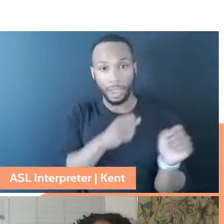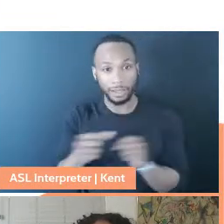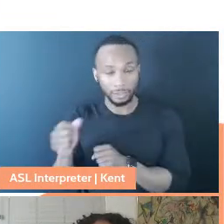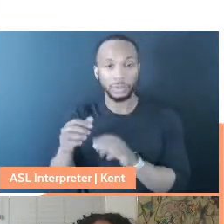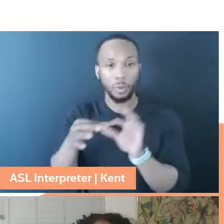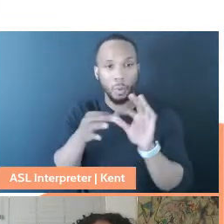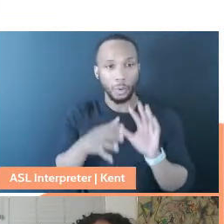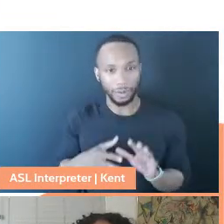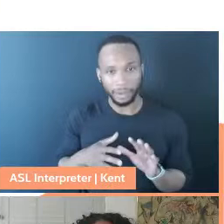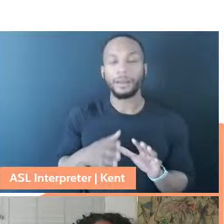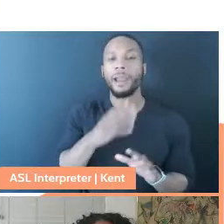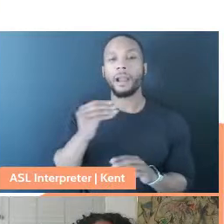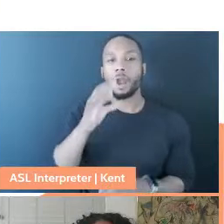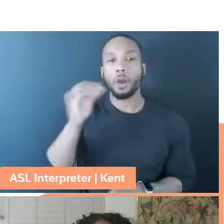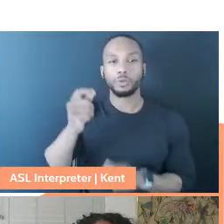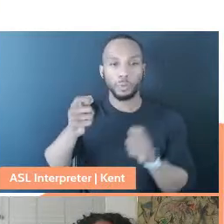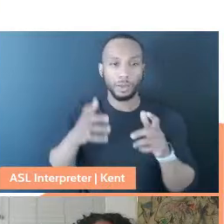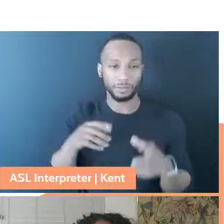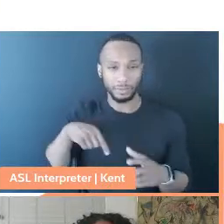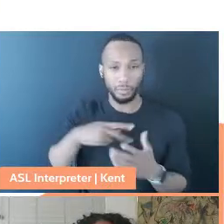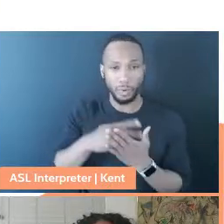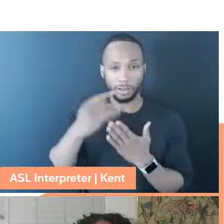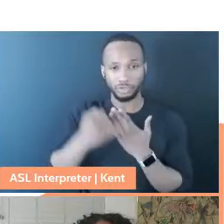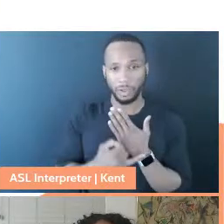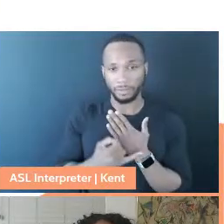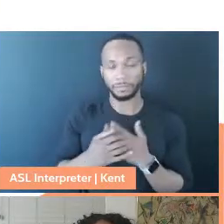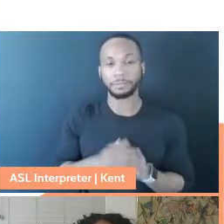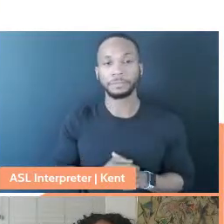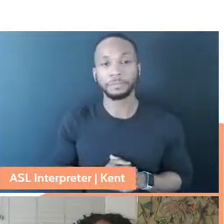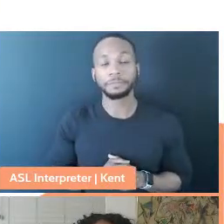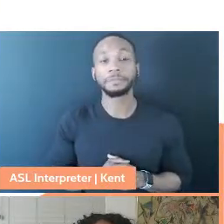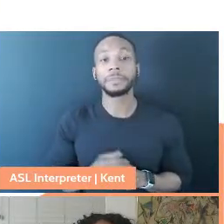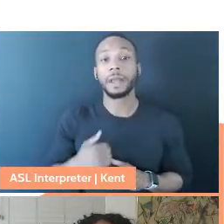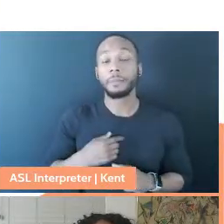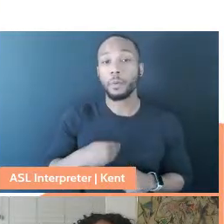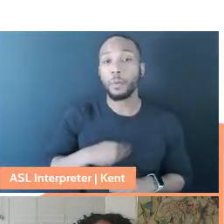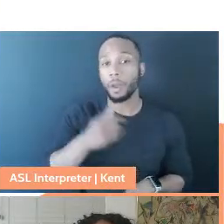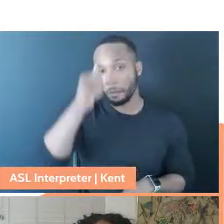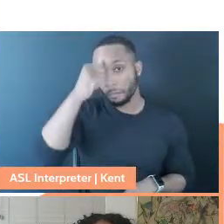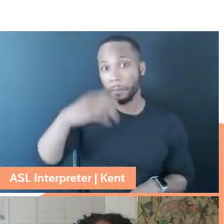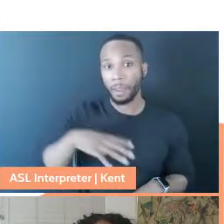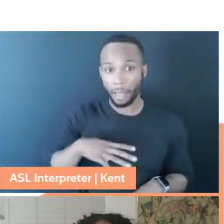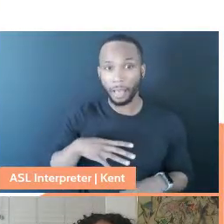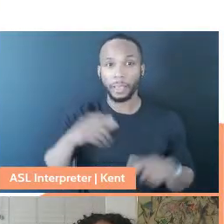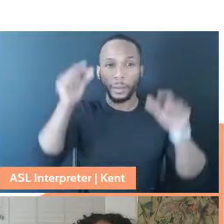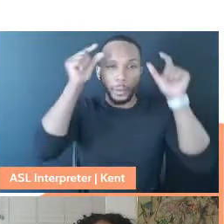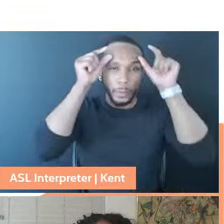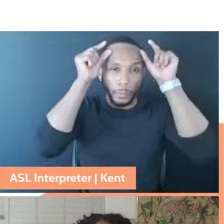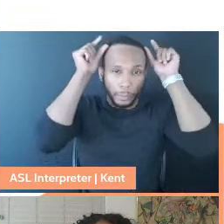and co-director on this project. I am a white man. I have short cropped brown hair. I'm wearing